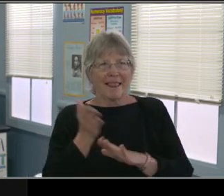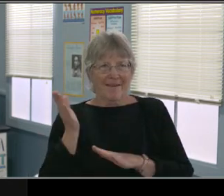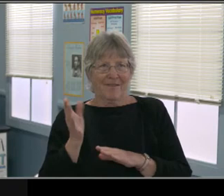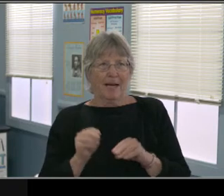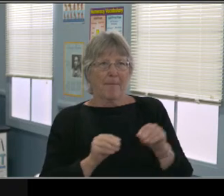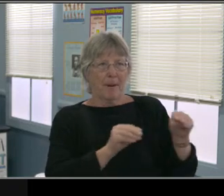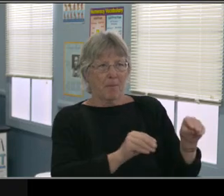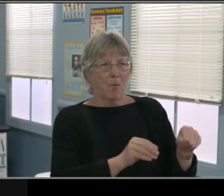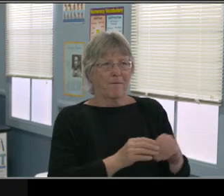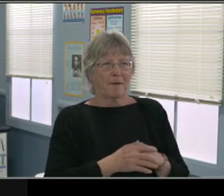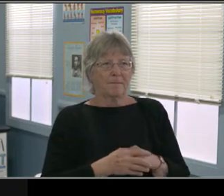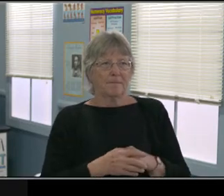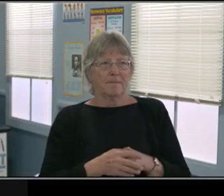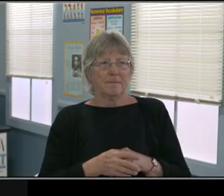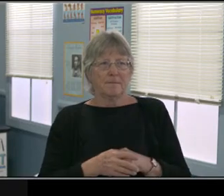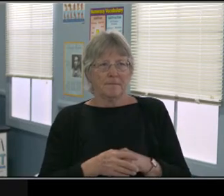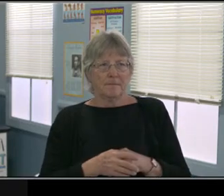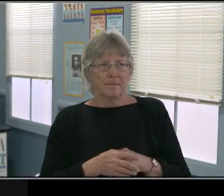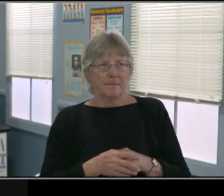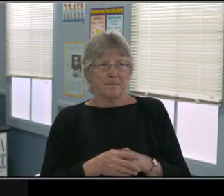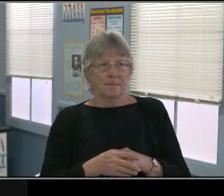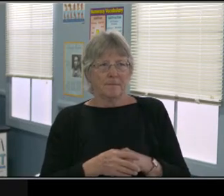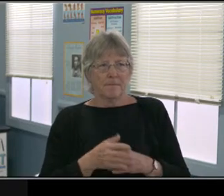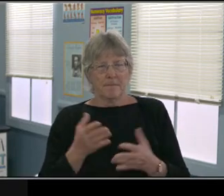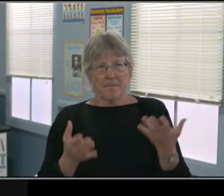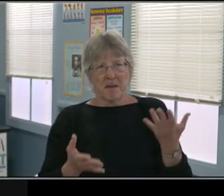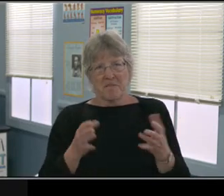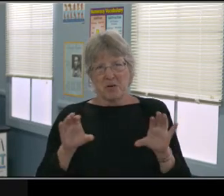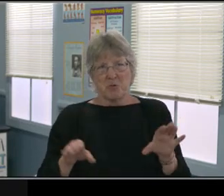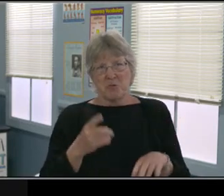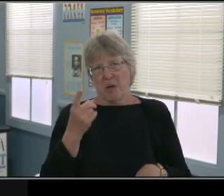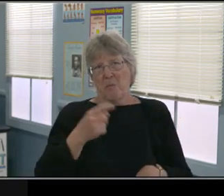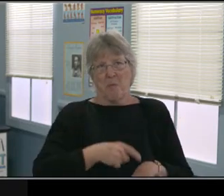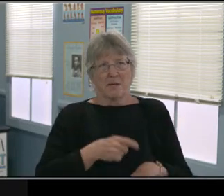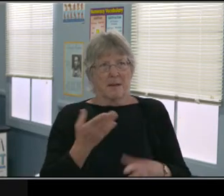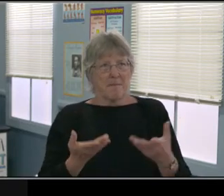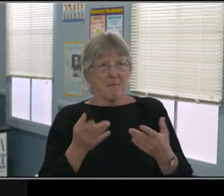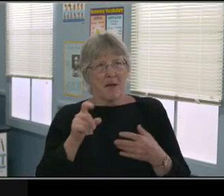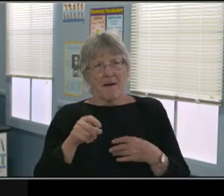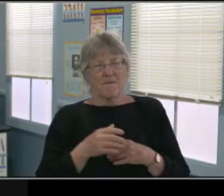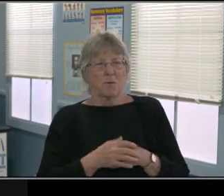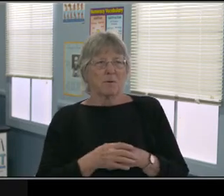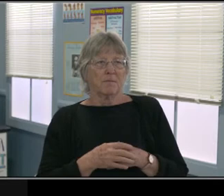So less stressful learning environment. Students study at their own pace and therefore